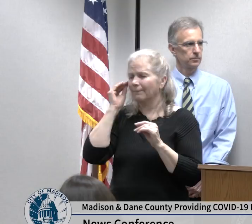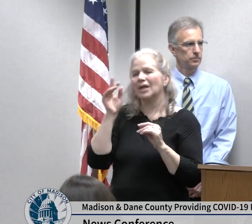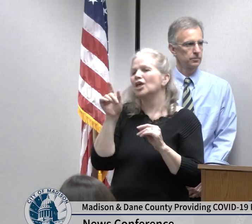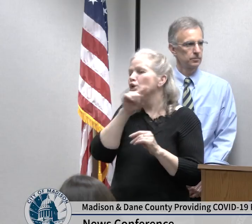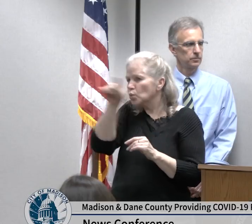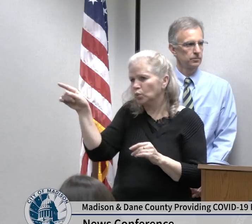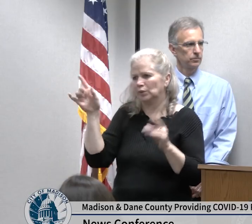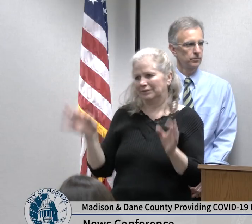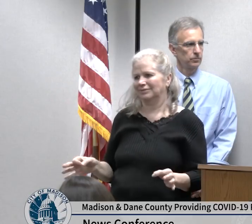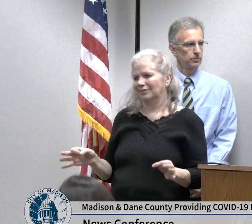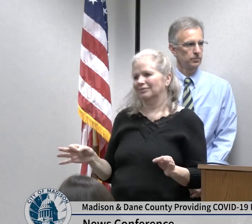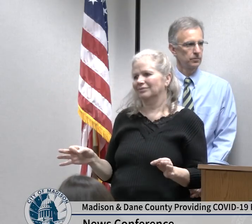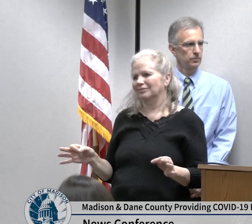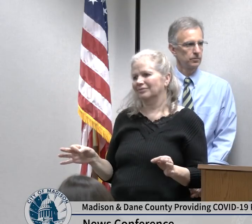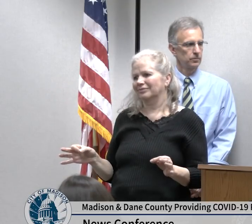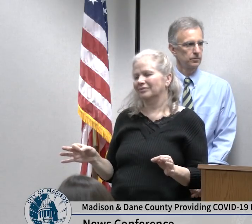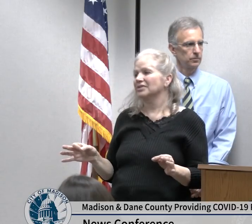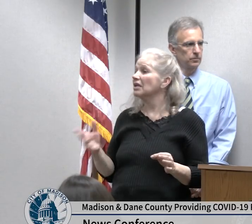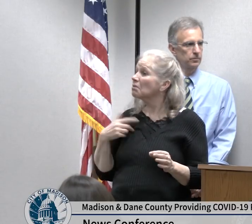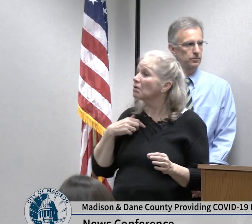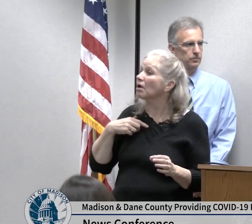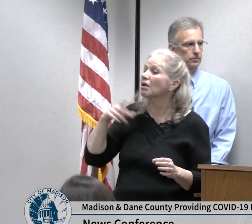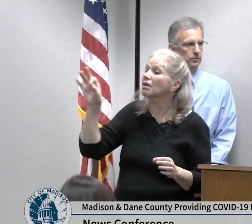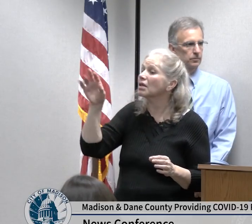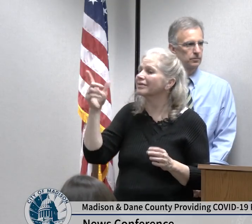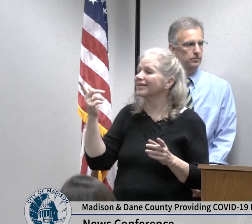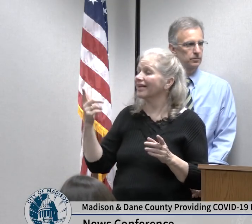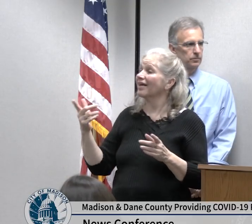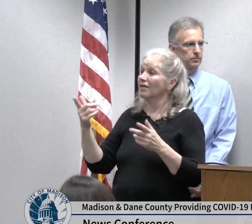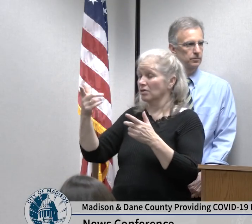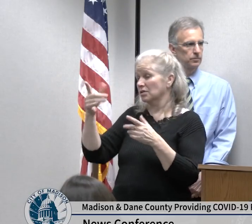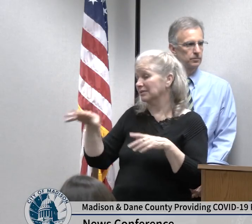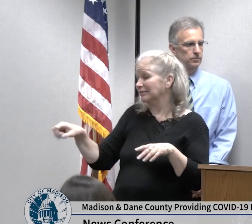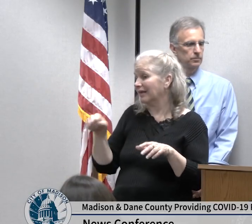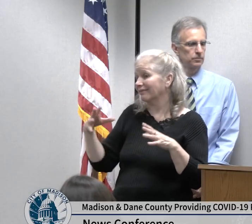if that was your your vacation spot but if that was your home place and you're